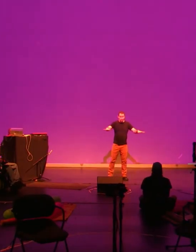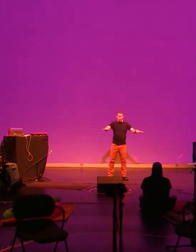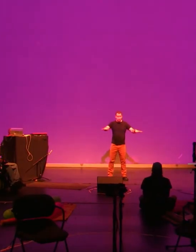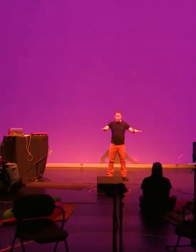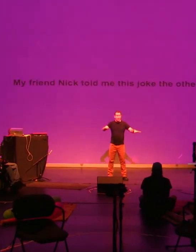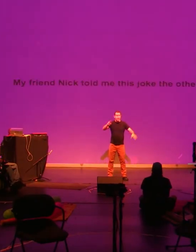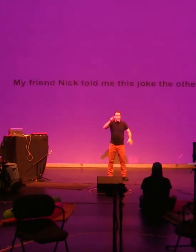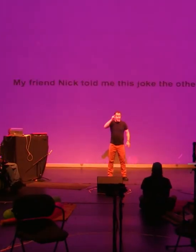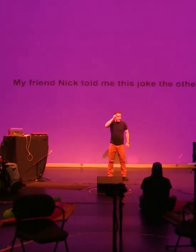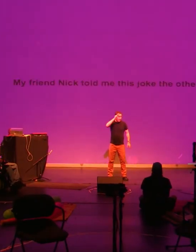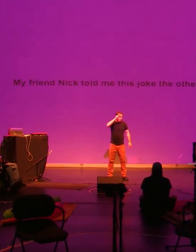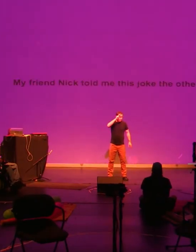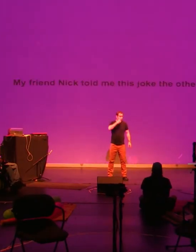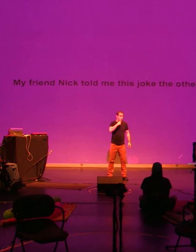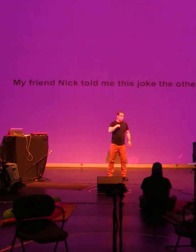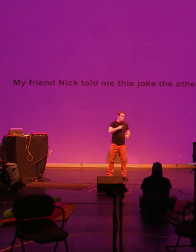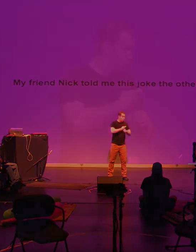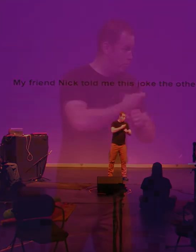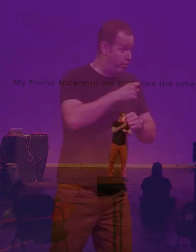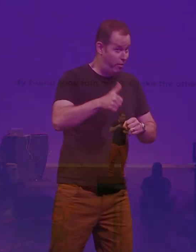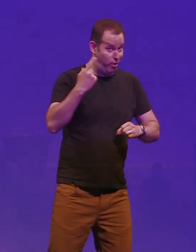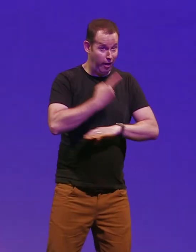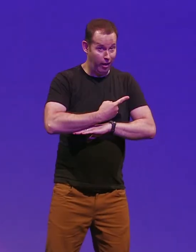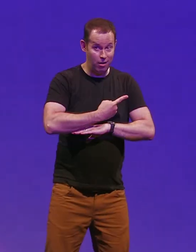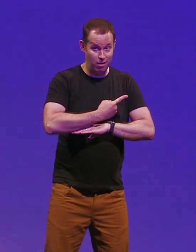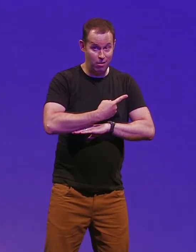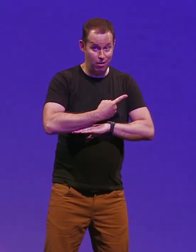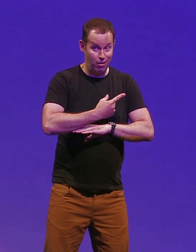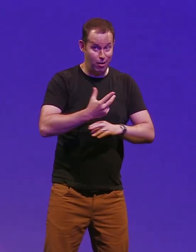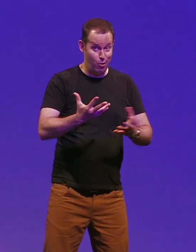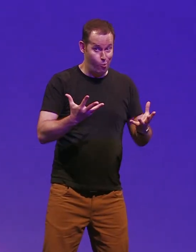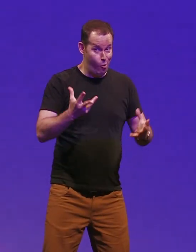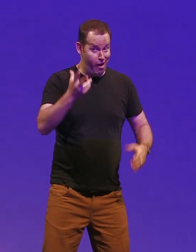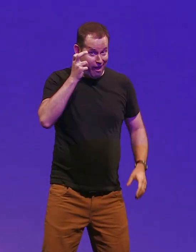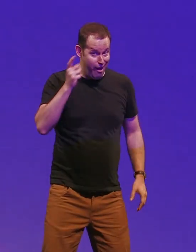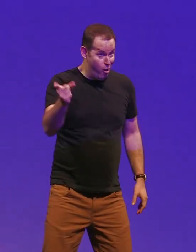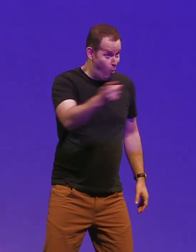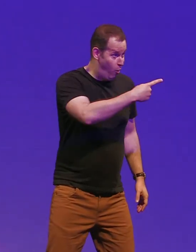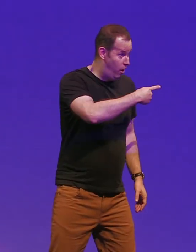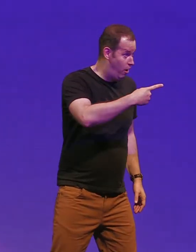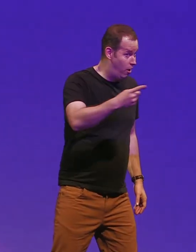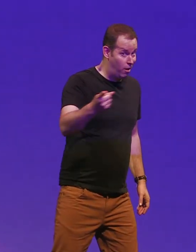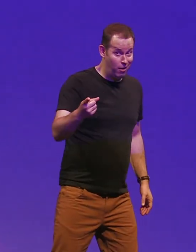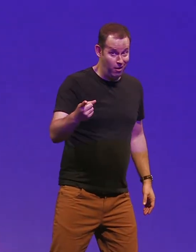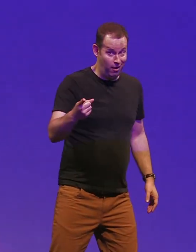Nick my friend told me a joke the other day do you want to hear it he points at